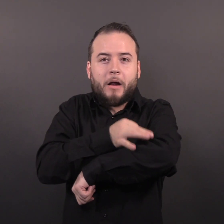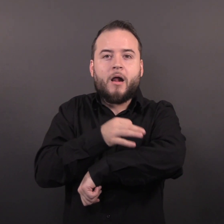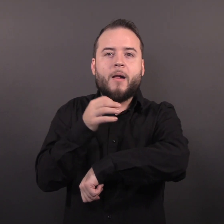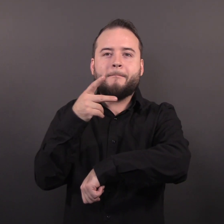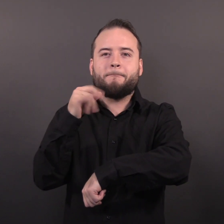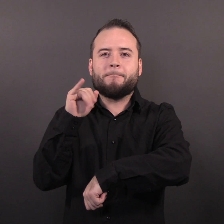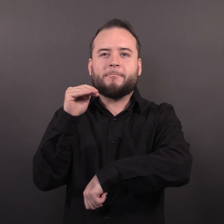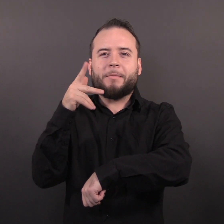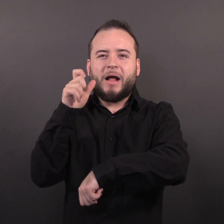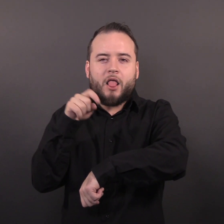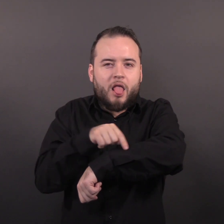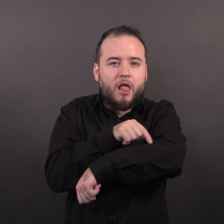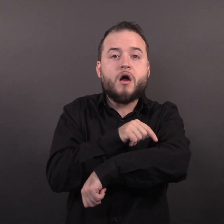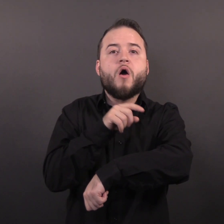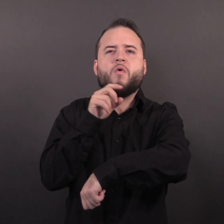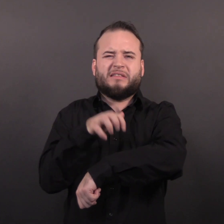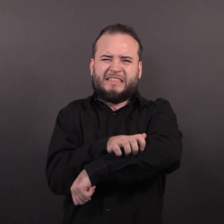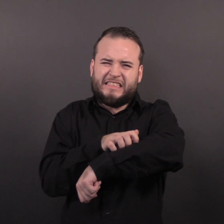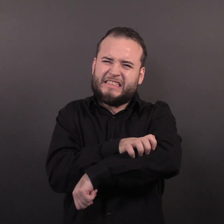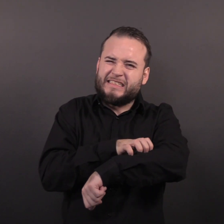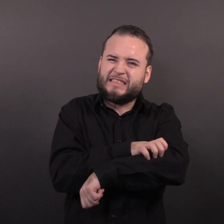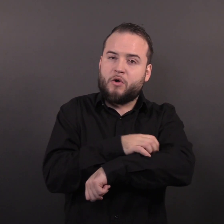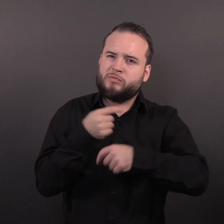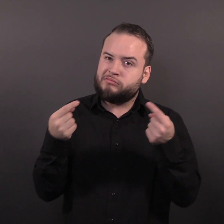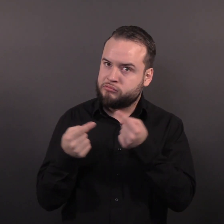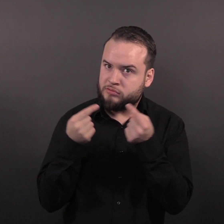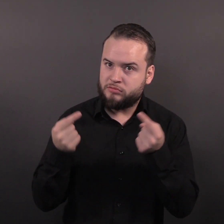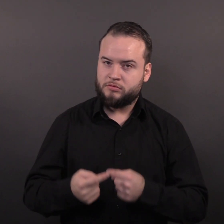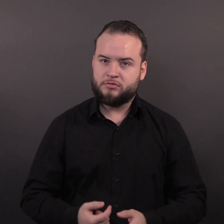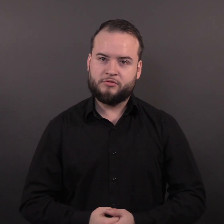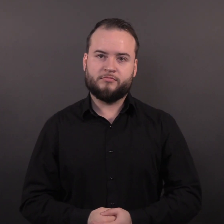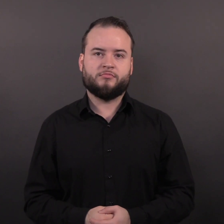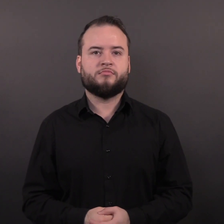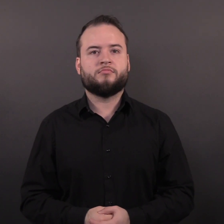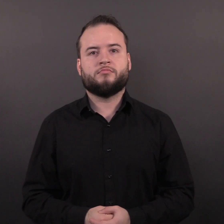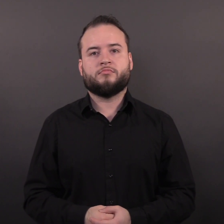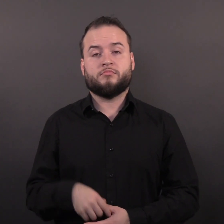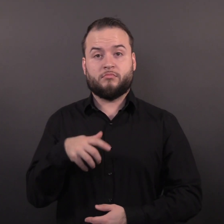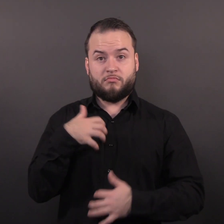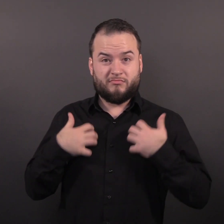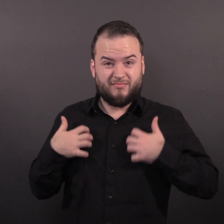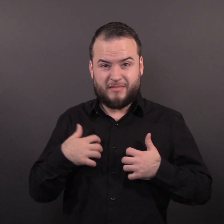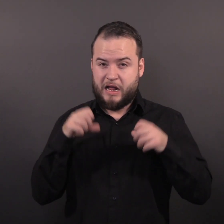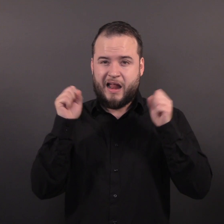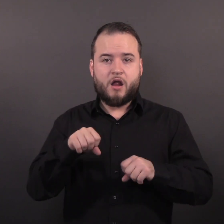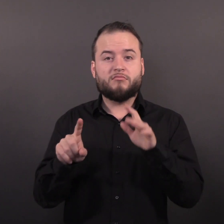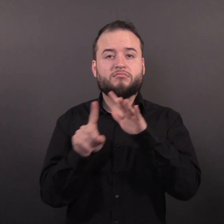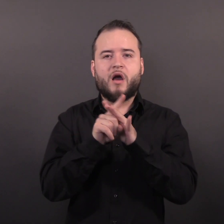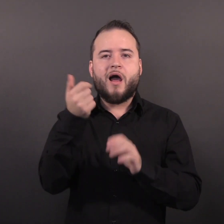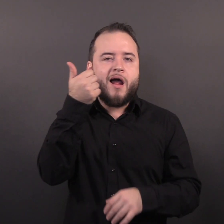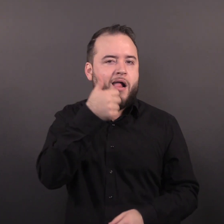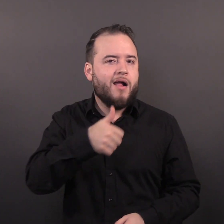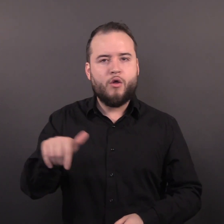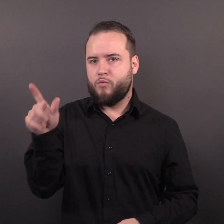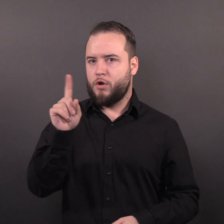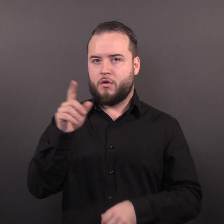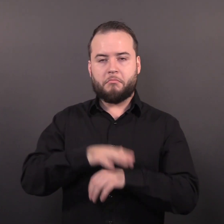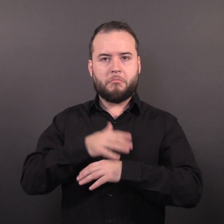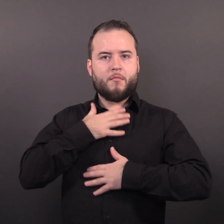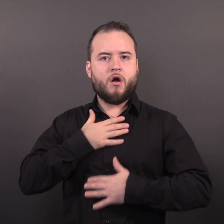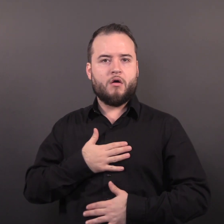and may be painful and itchy. The rash can be found anywhere on the body, but is often